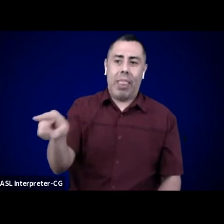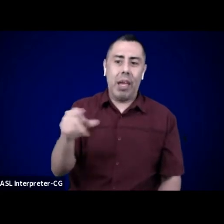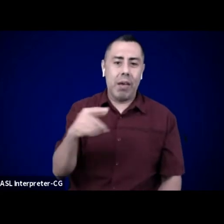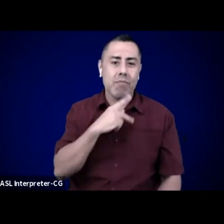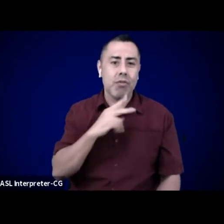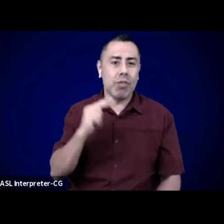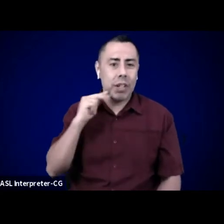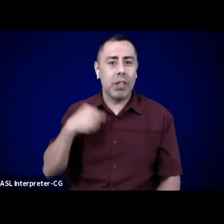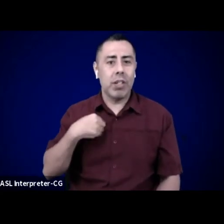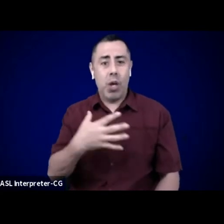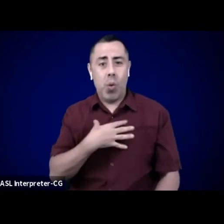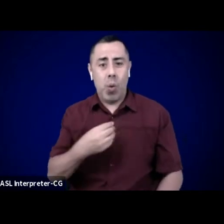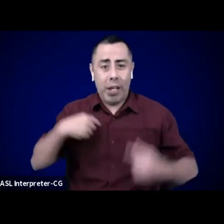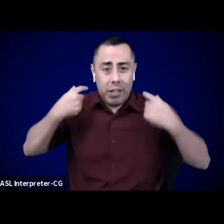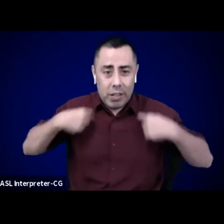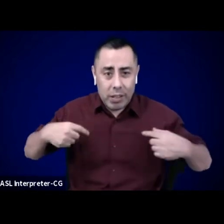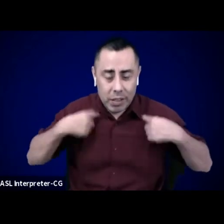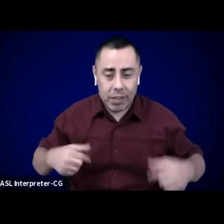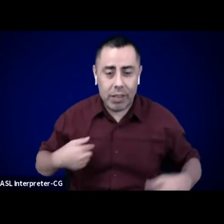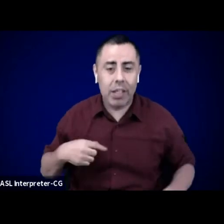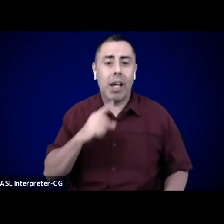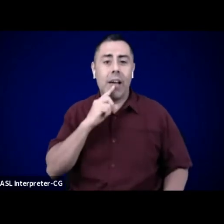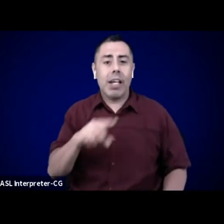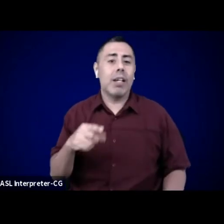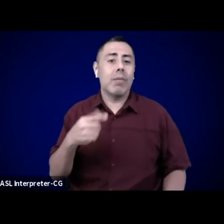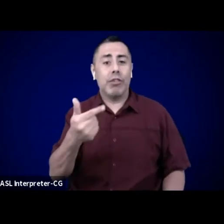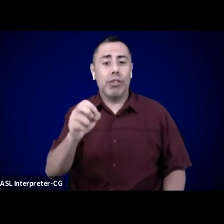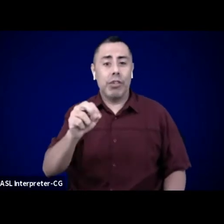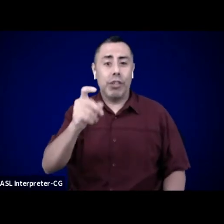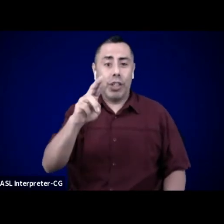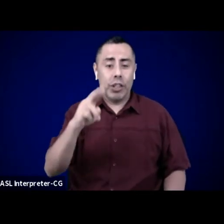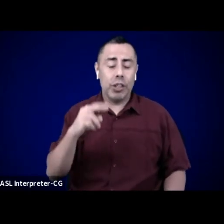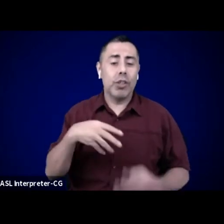I'm a gender queer, Brown person with short, curly hair.